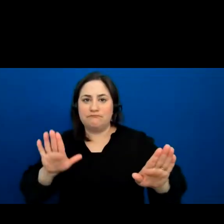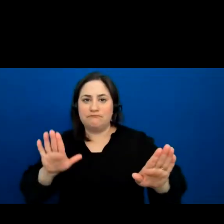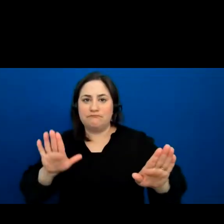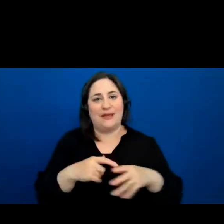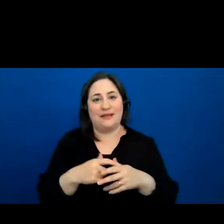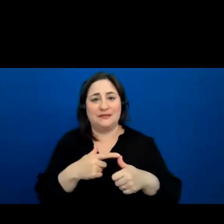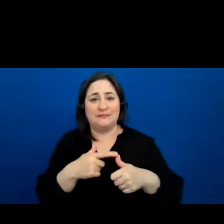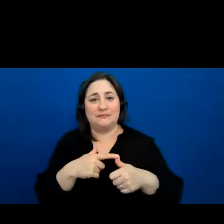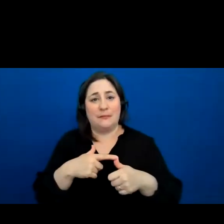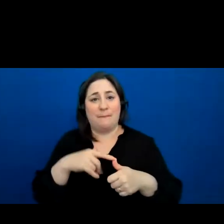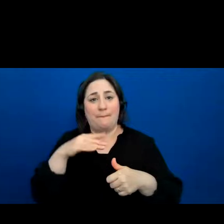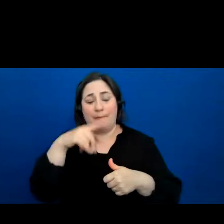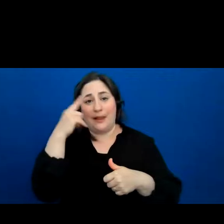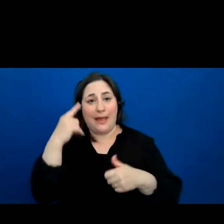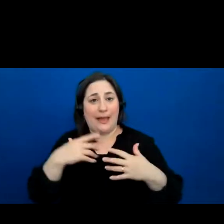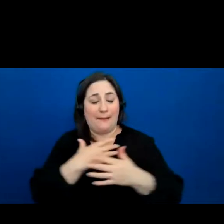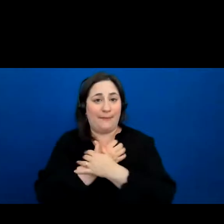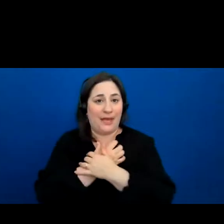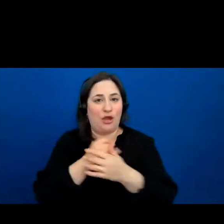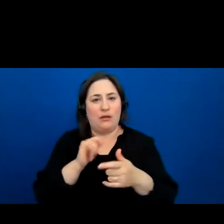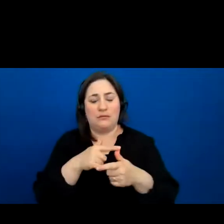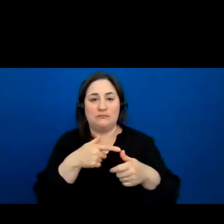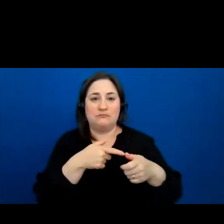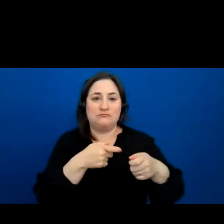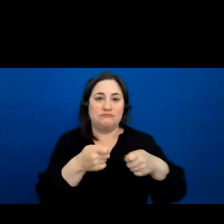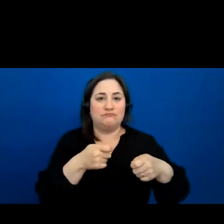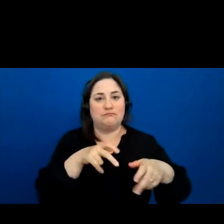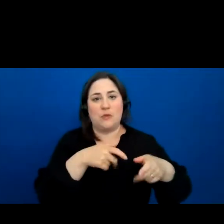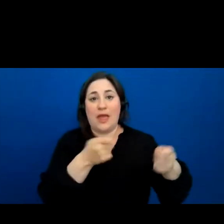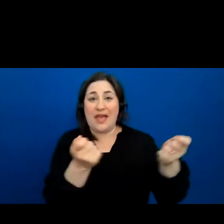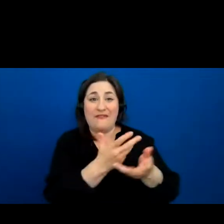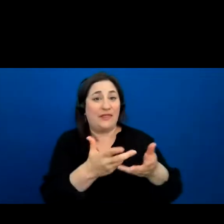Black bear, who was Chief of everything that walked on the land, and everything that flew in